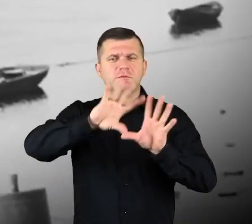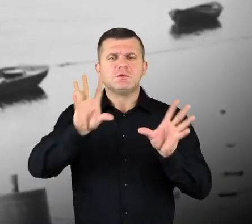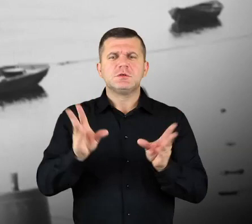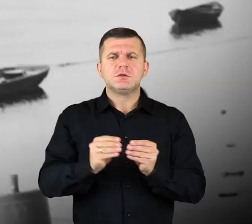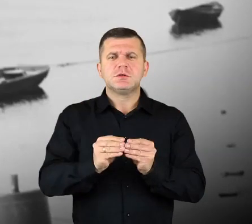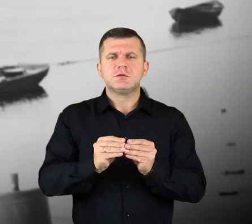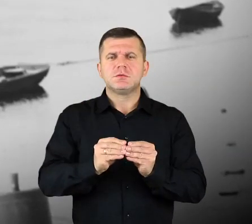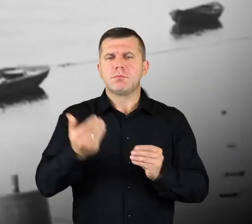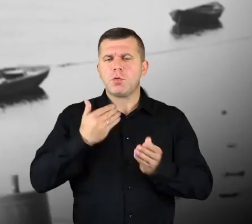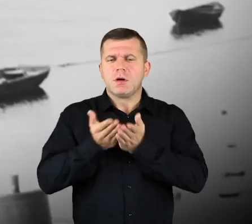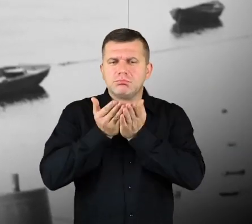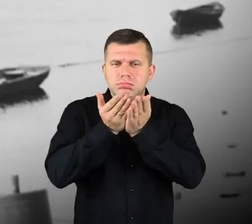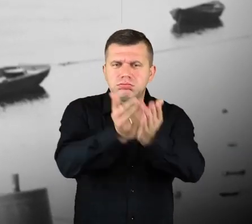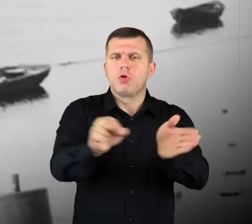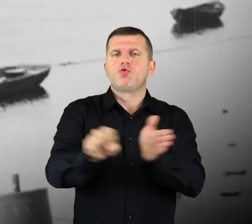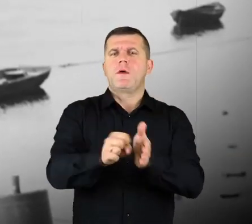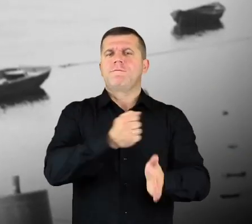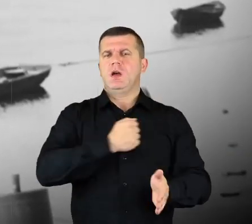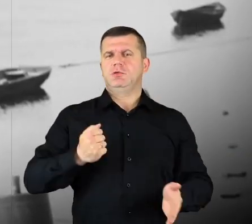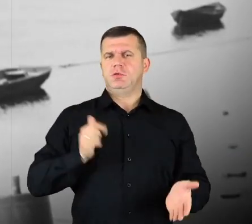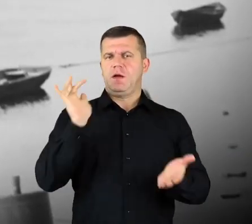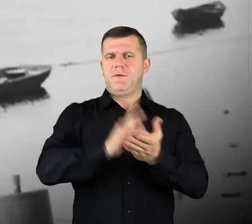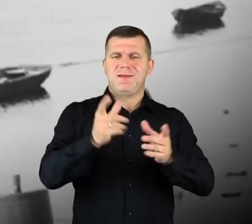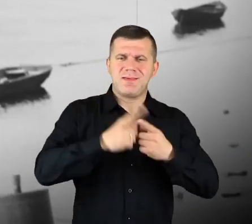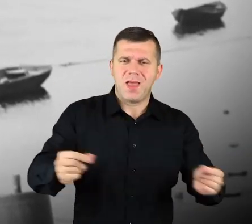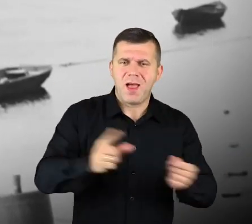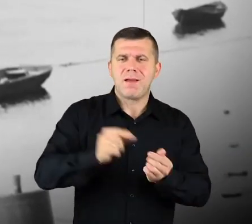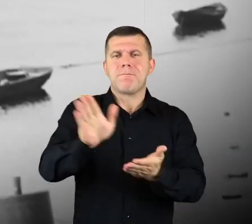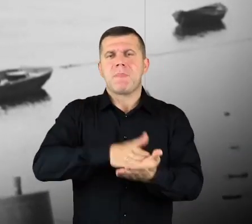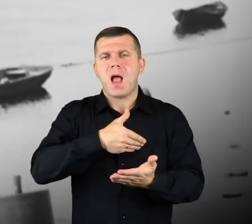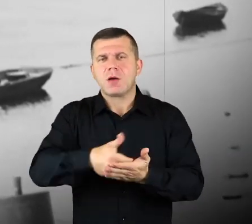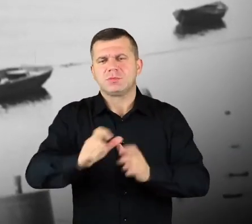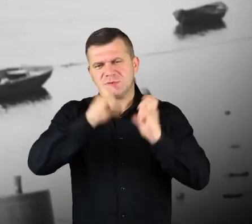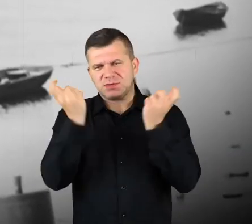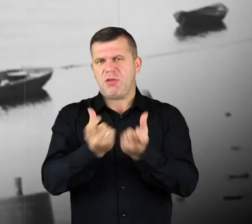they were shipping everything by boats, to Warsaw: eggs, butter, food in general.